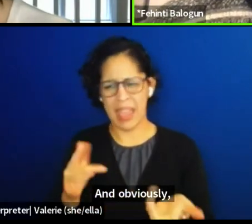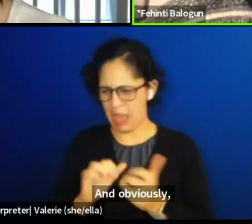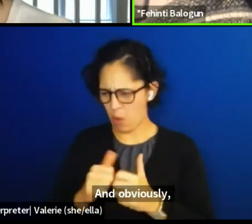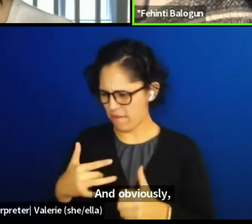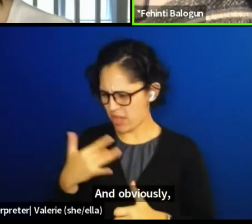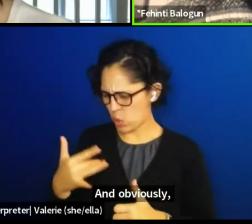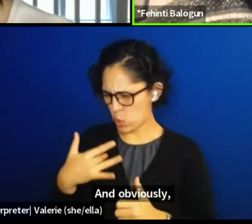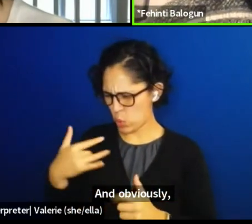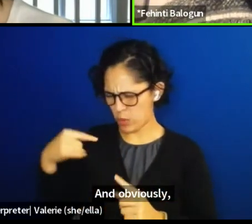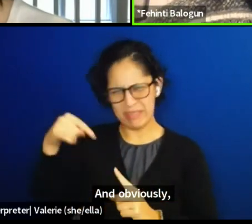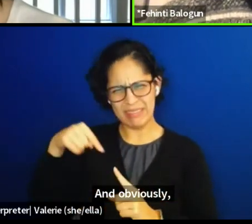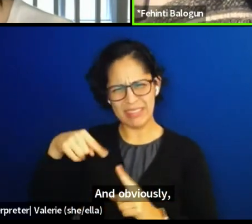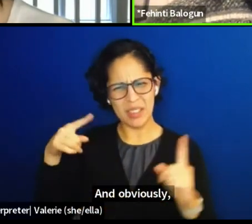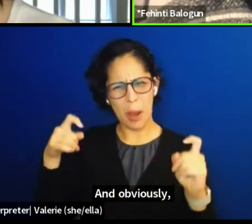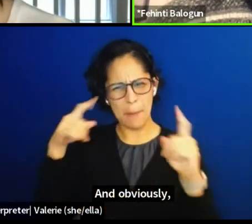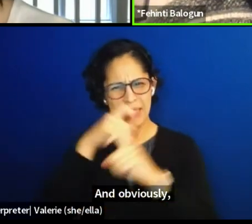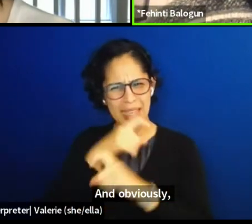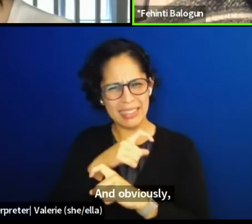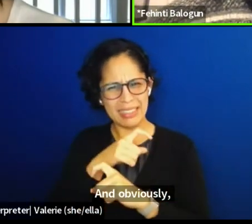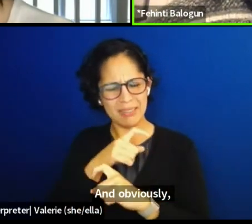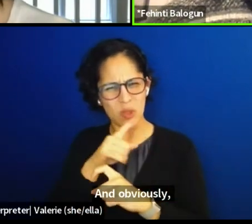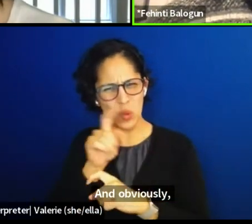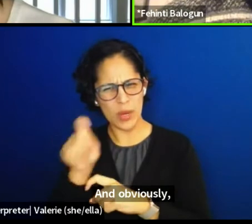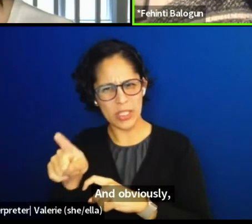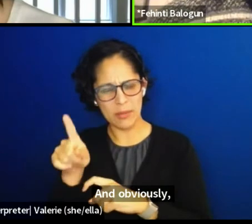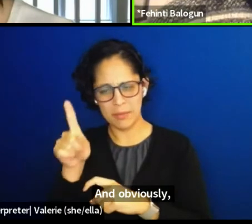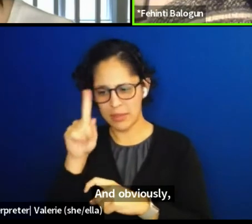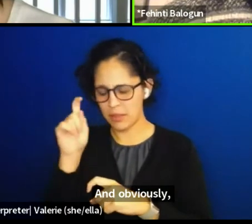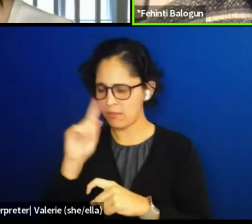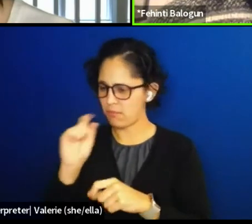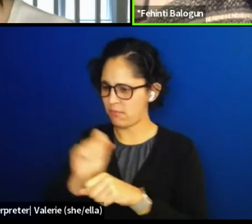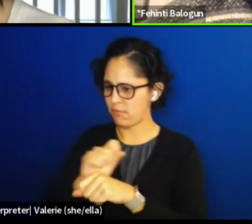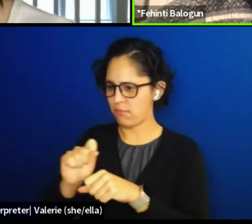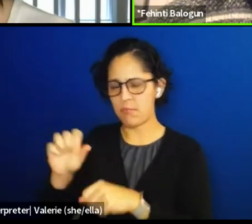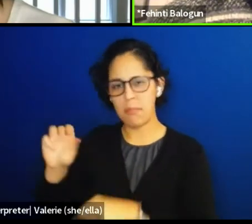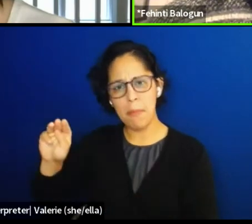The vindication of media outlet is quite a powerful elixir